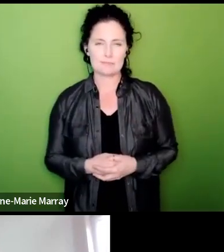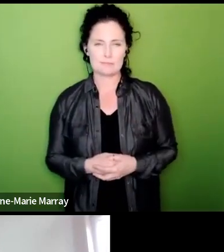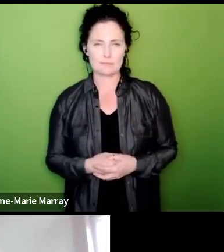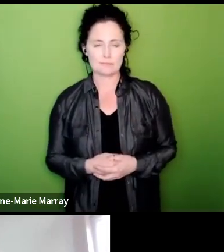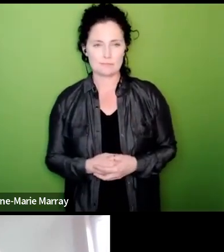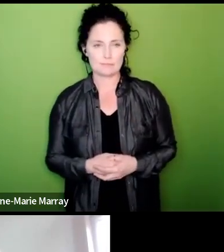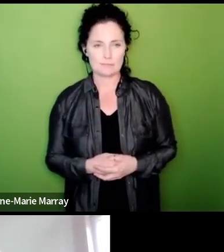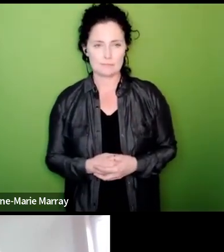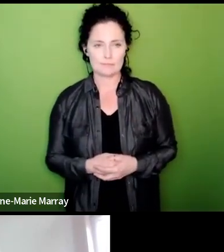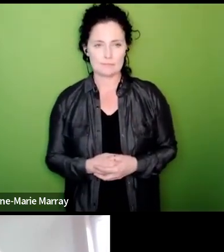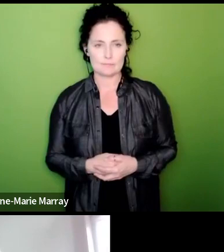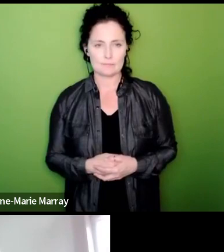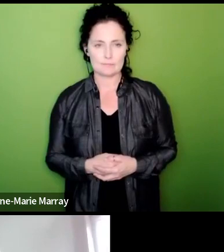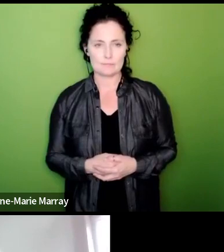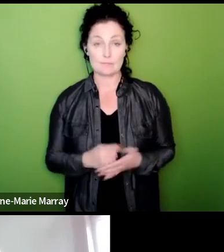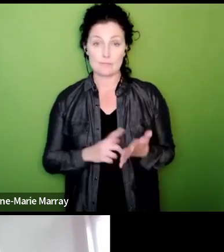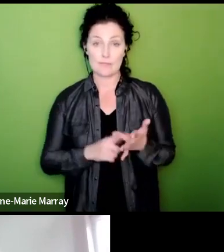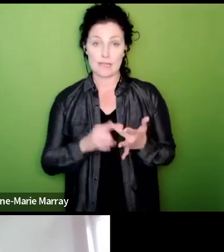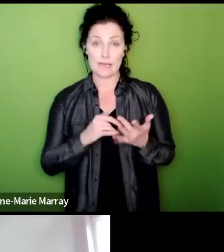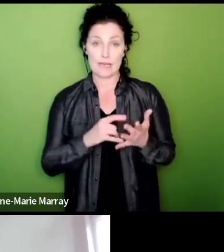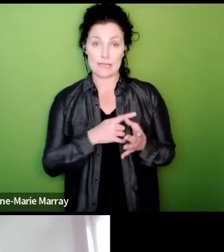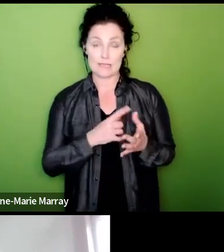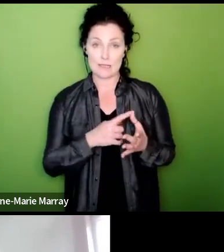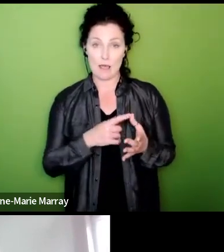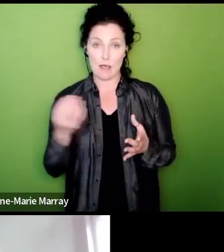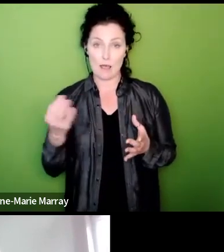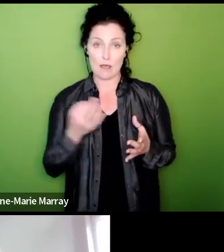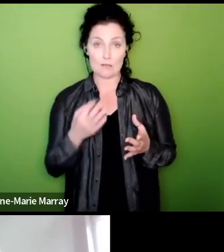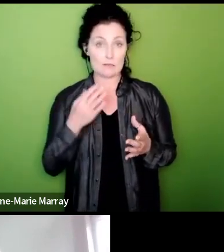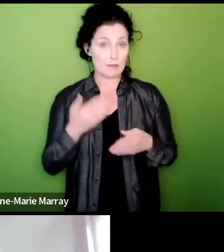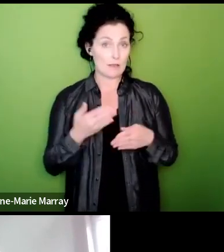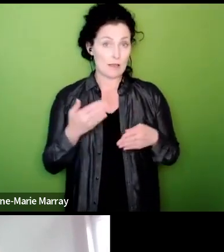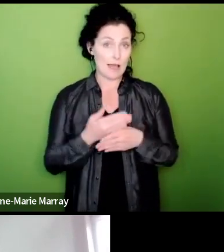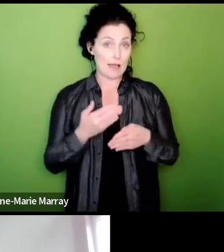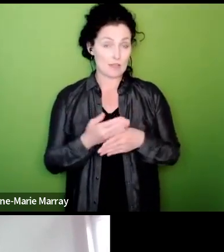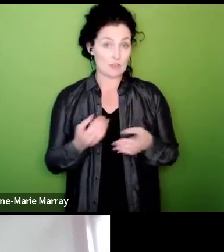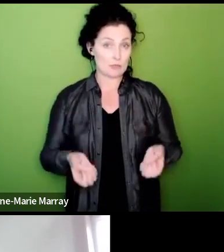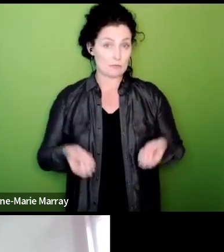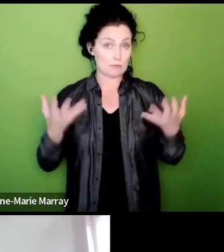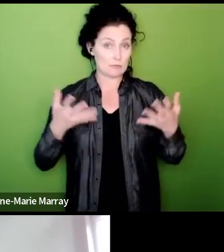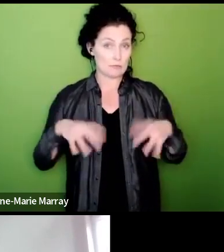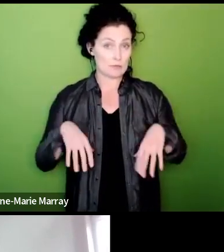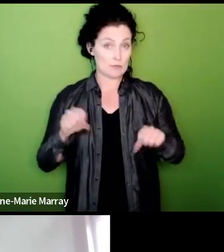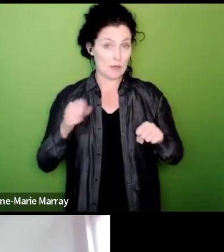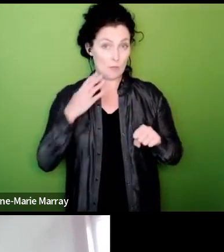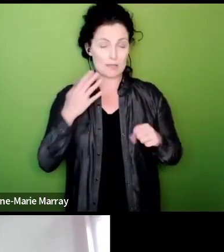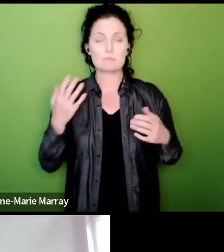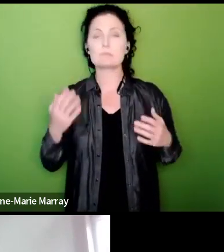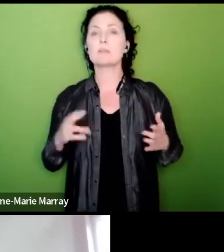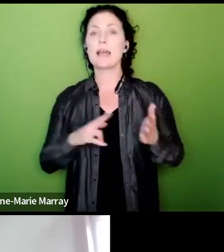uh Lisa Stevens when would action commence I think as Mark’s explained the NEC will meet again next